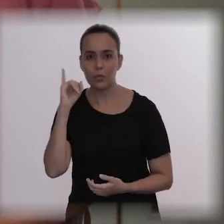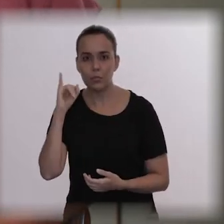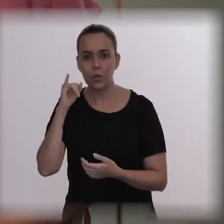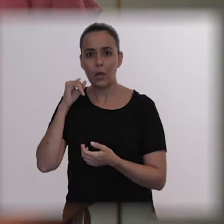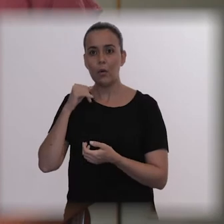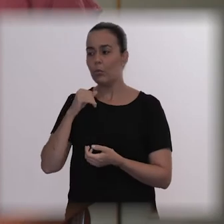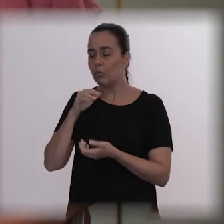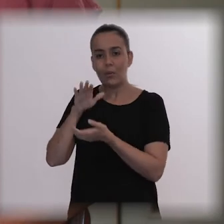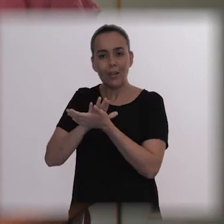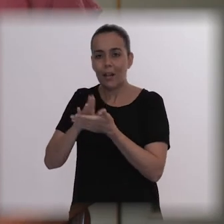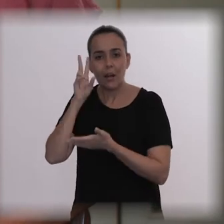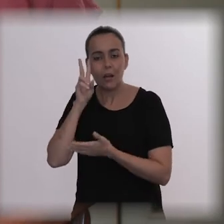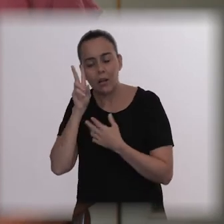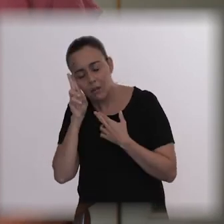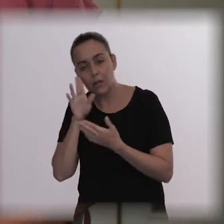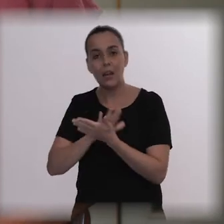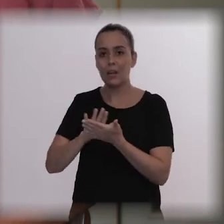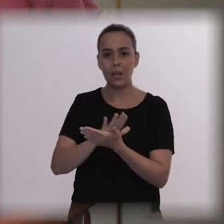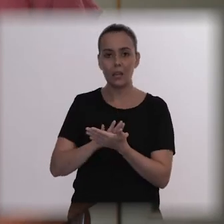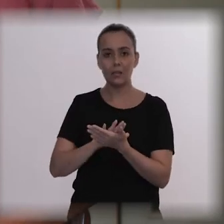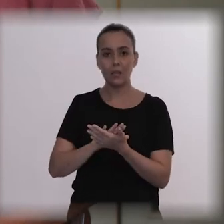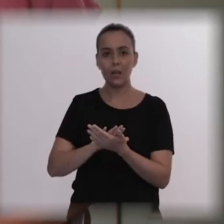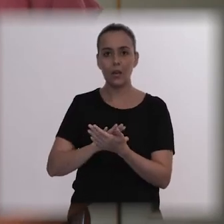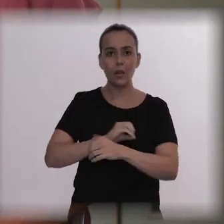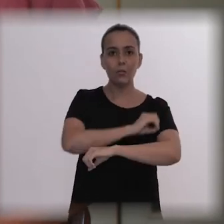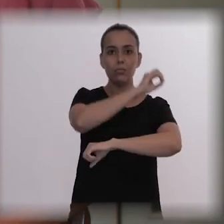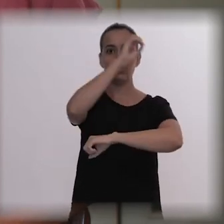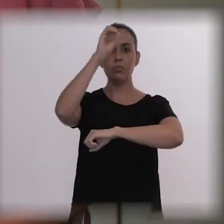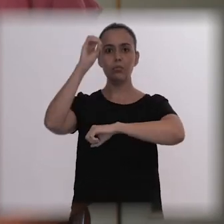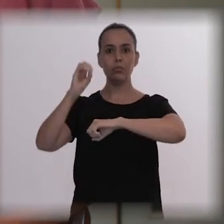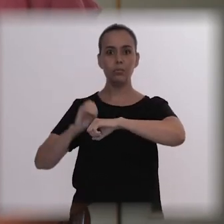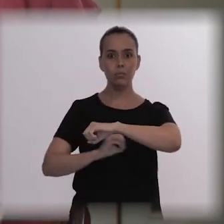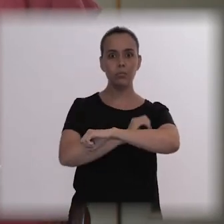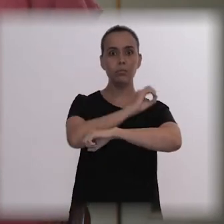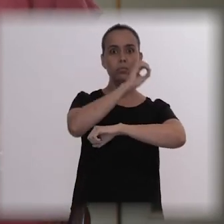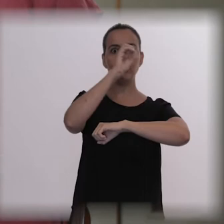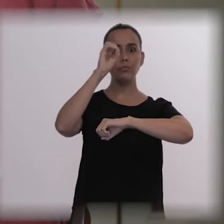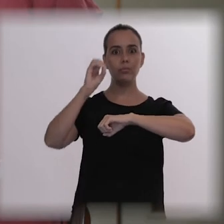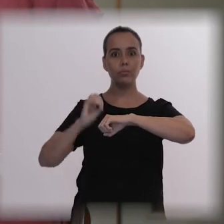And I think he didn’t sleep for 3 days. Of course, over this time